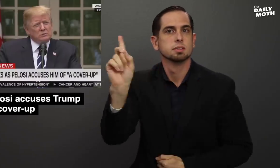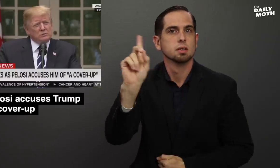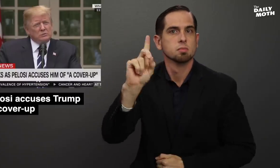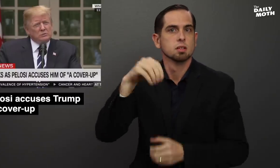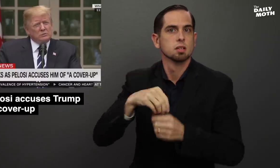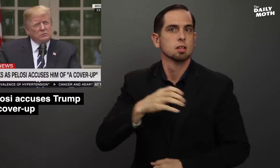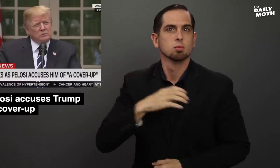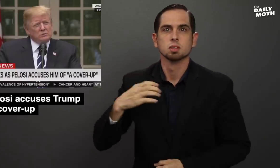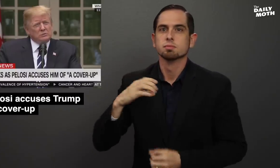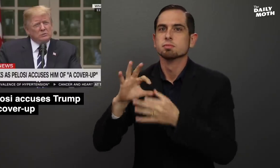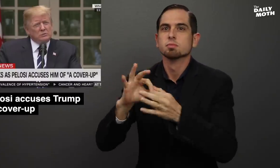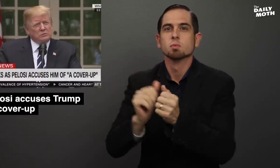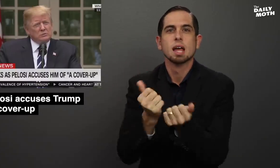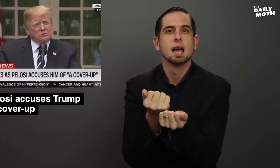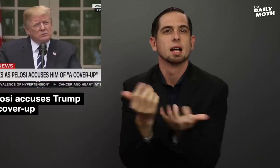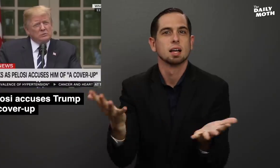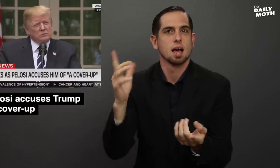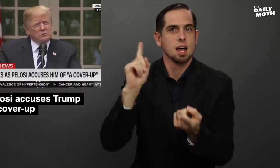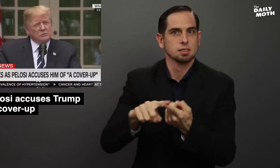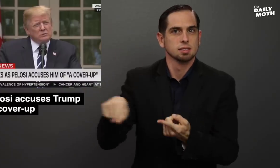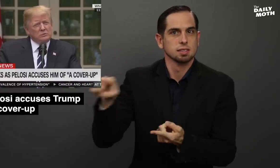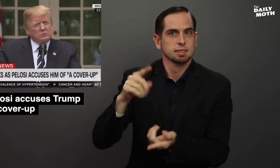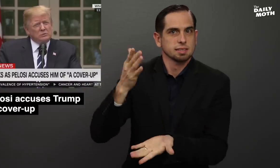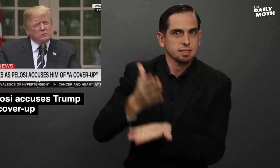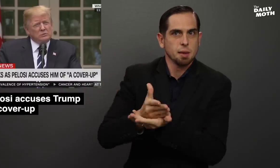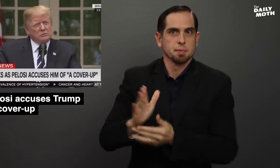with Democrats in Congress on anything until they stop